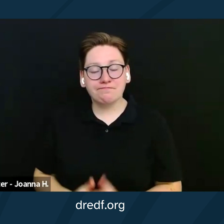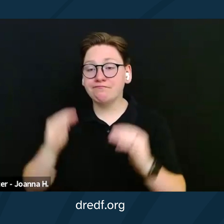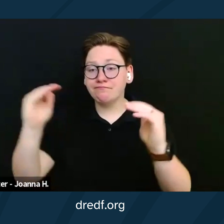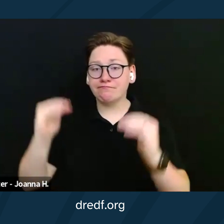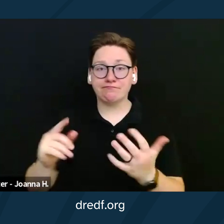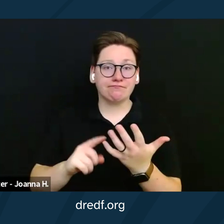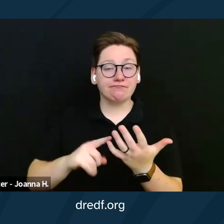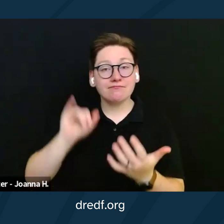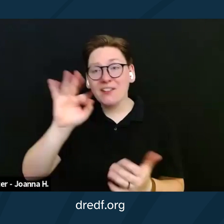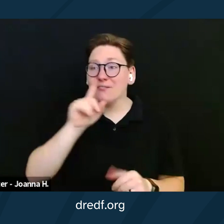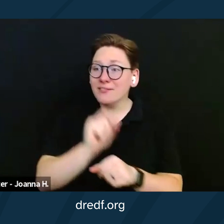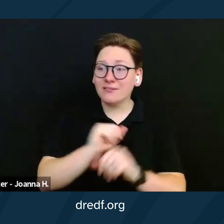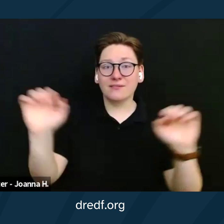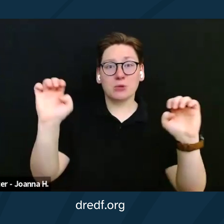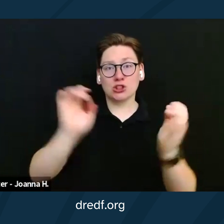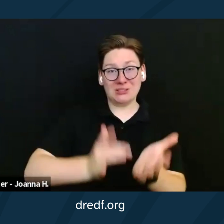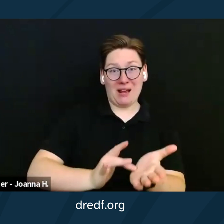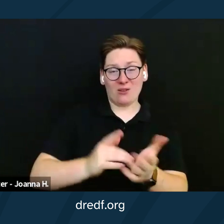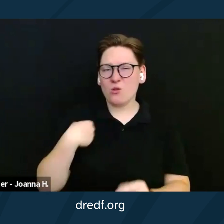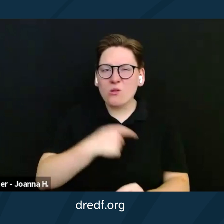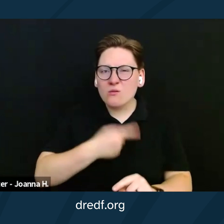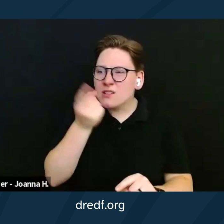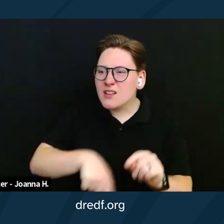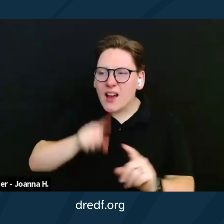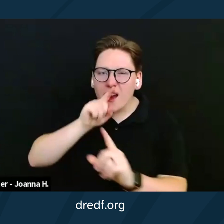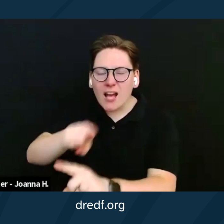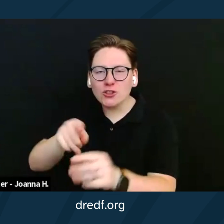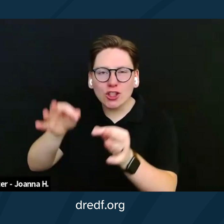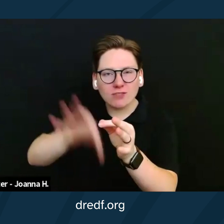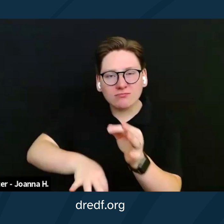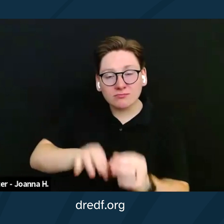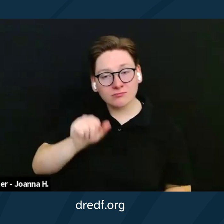we can't even answer a simple question like, "Are you married?"